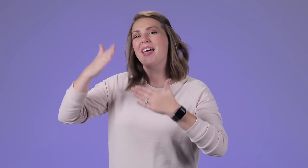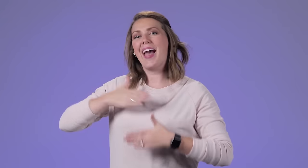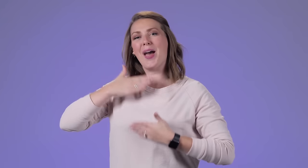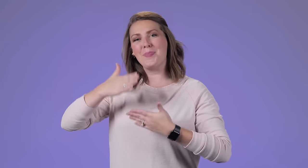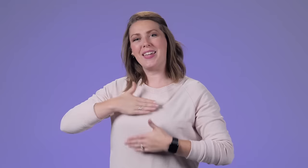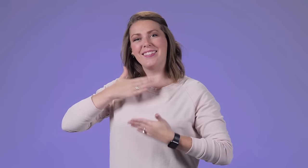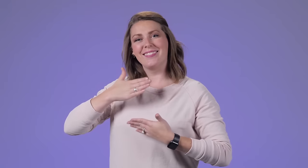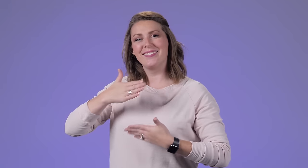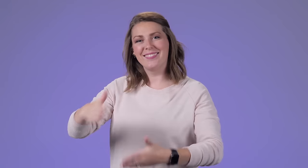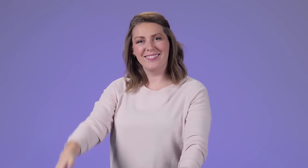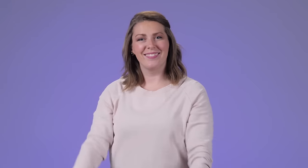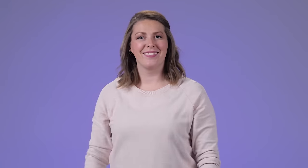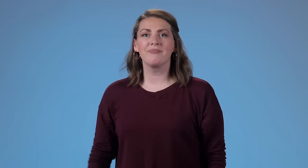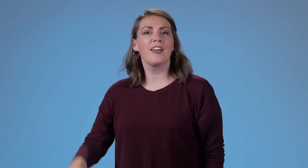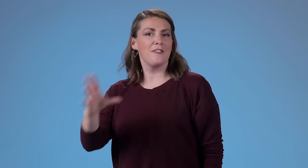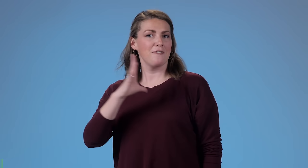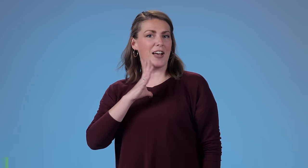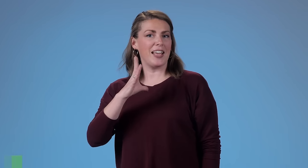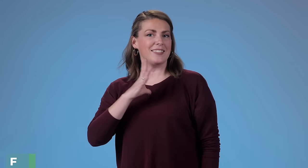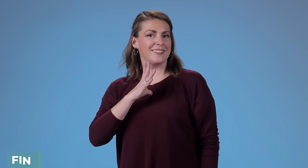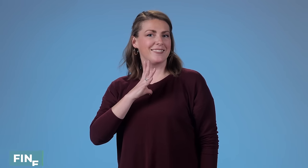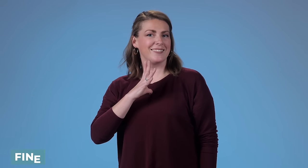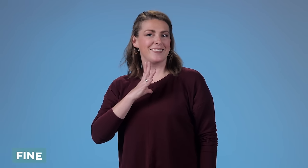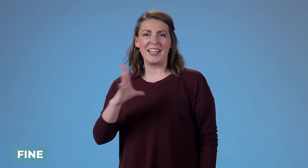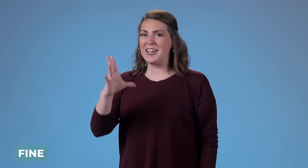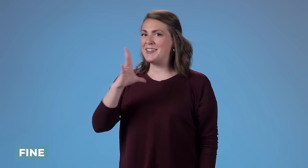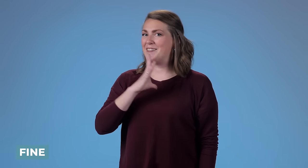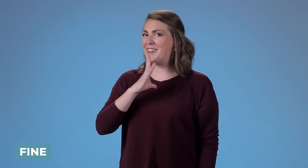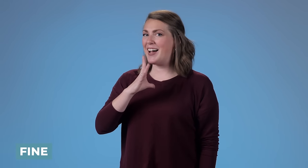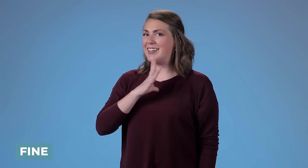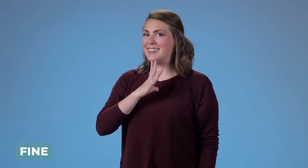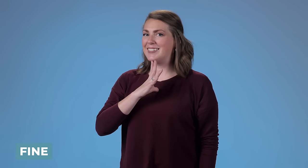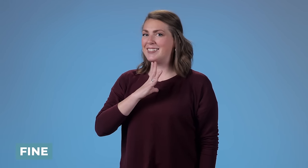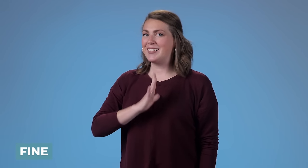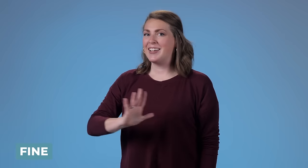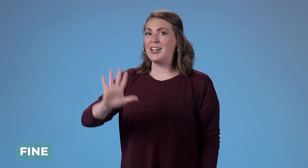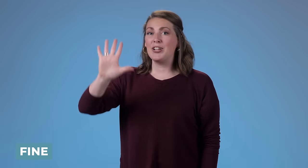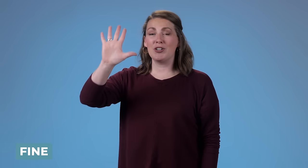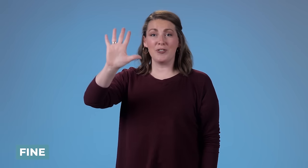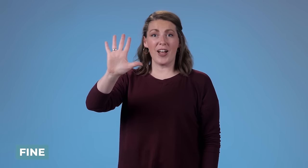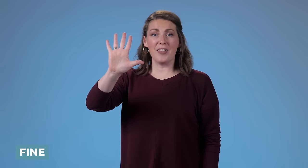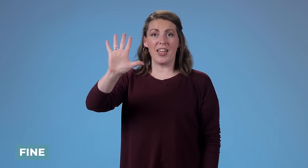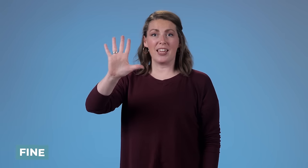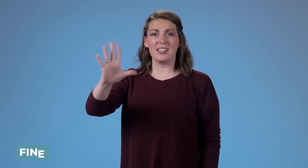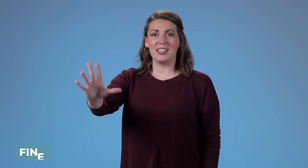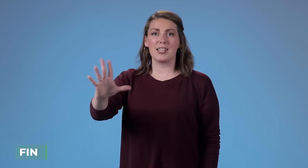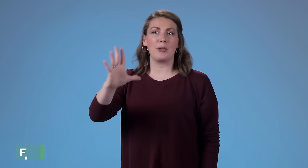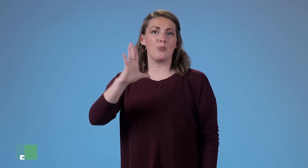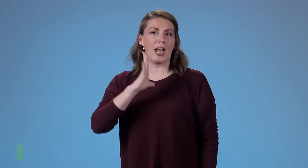bored', it's like you're so bored that you're picking your nose 'bored.' 'Busy